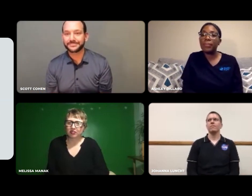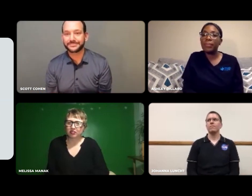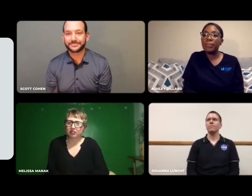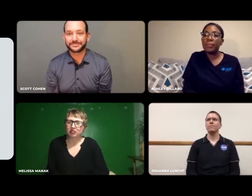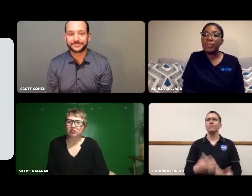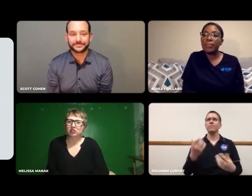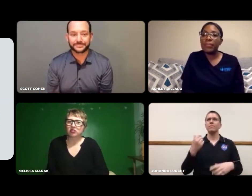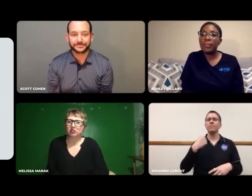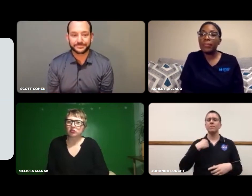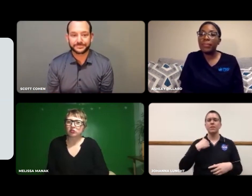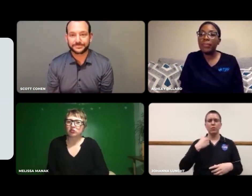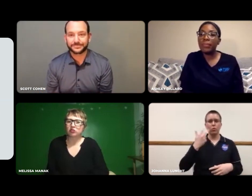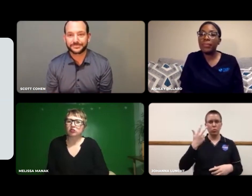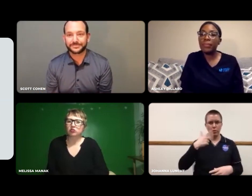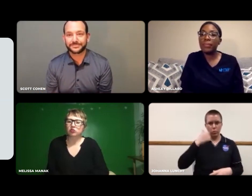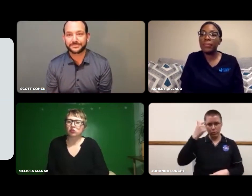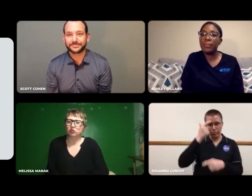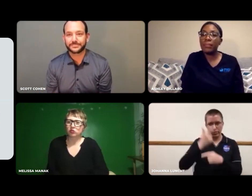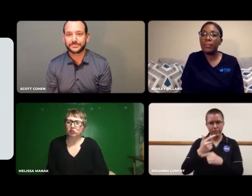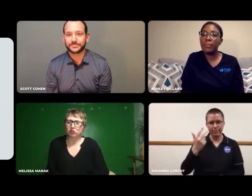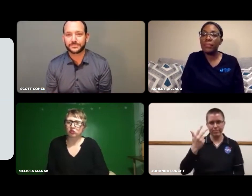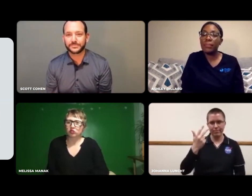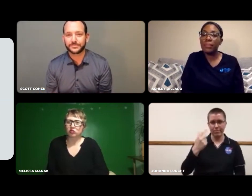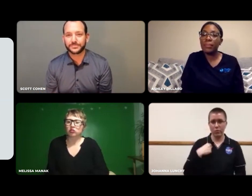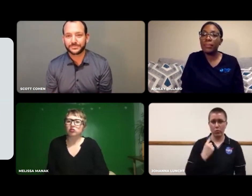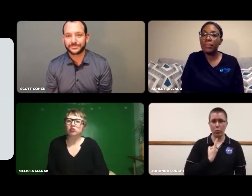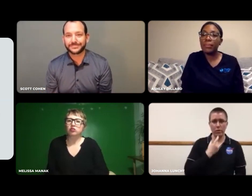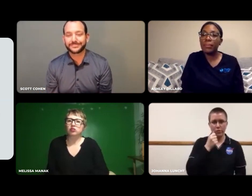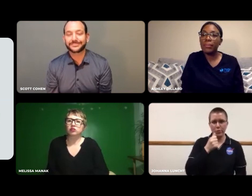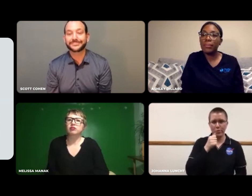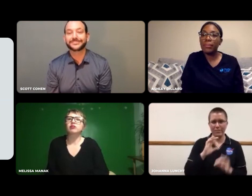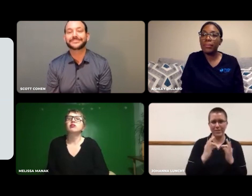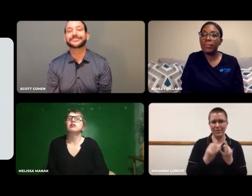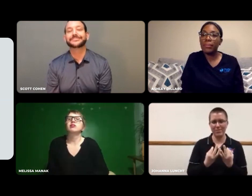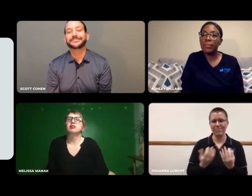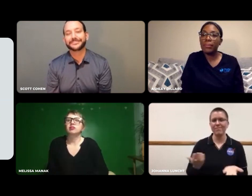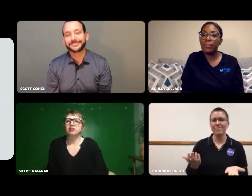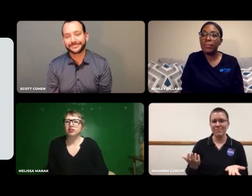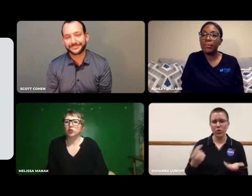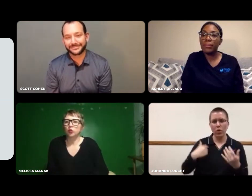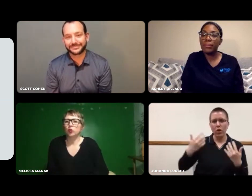I have 3 older brothers, and I'm the only girl in my family.